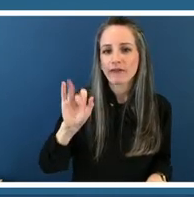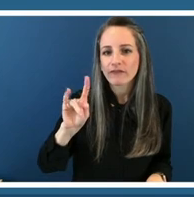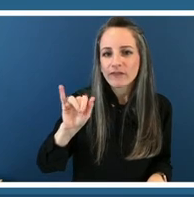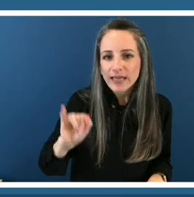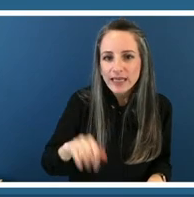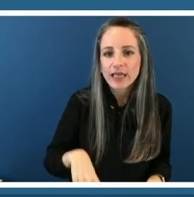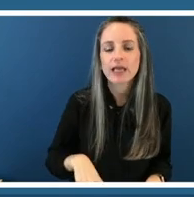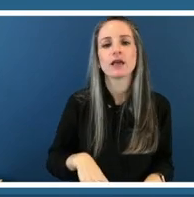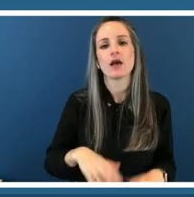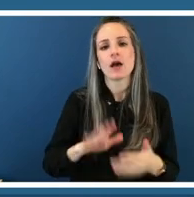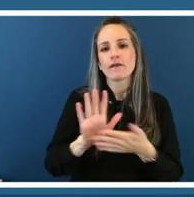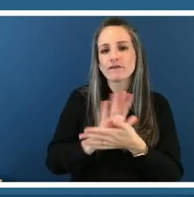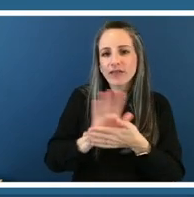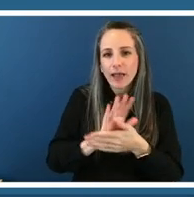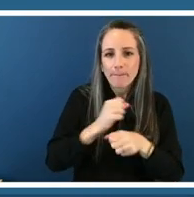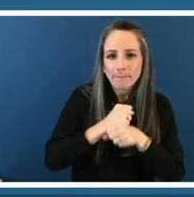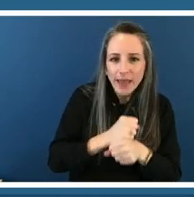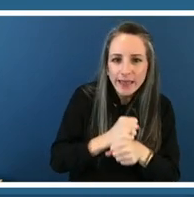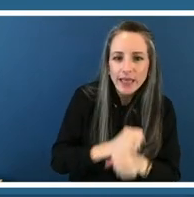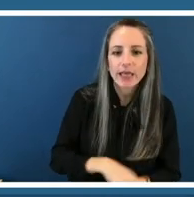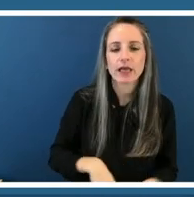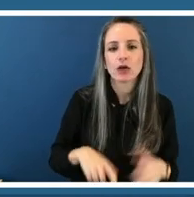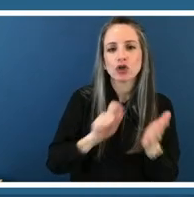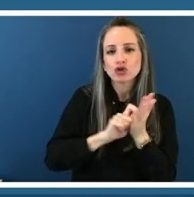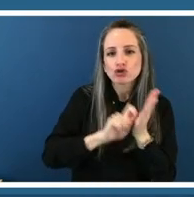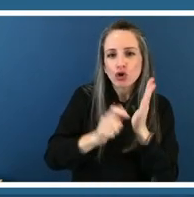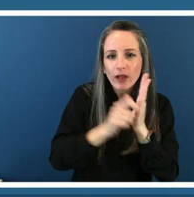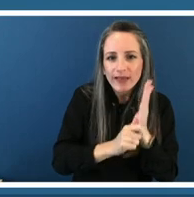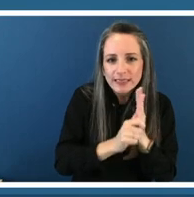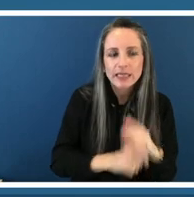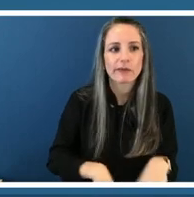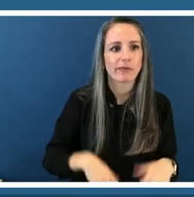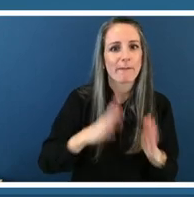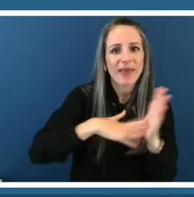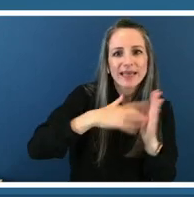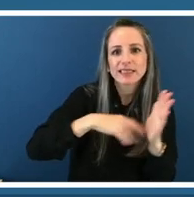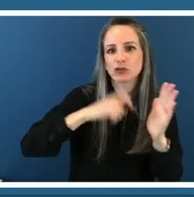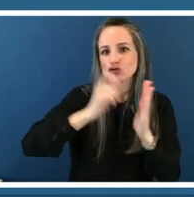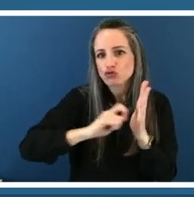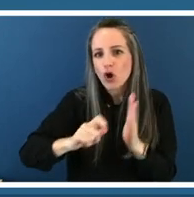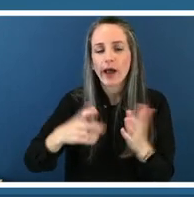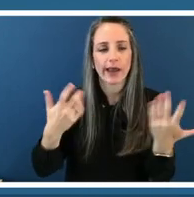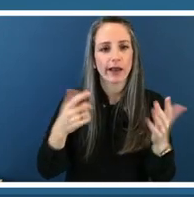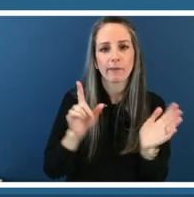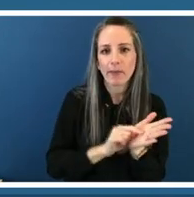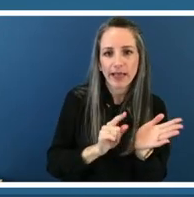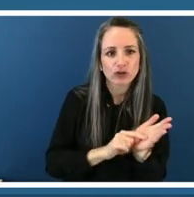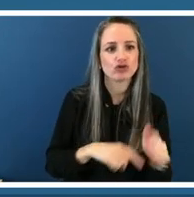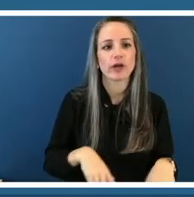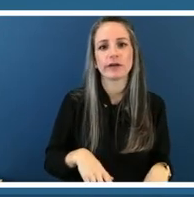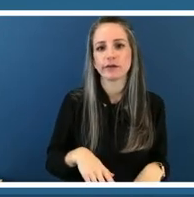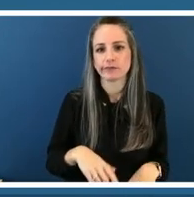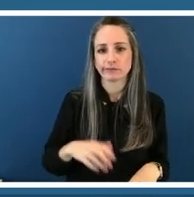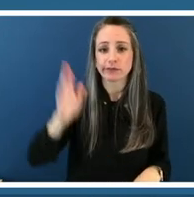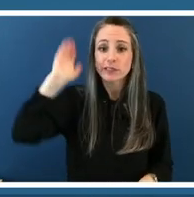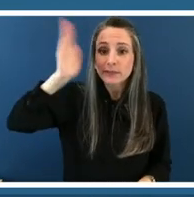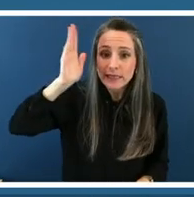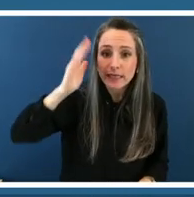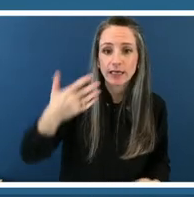journalism curation painting drawing public speaking because performance in itself